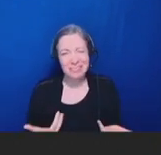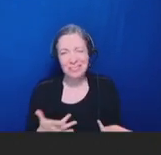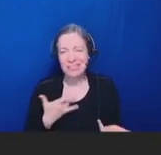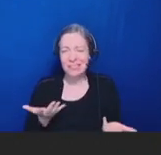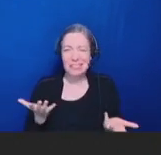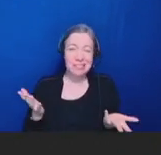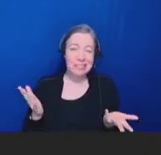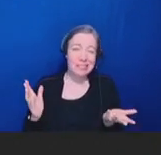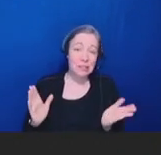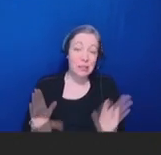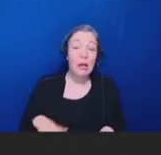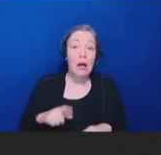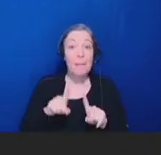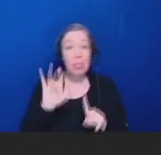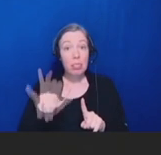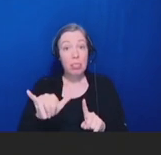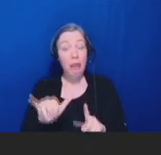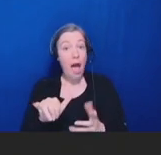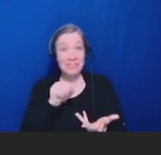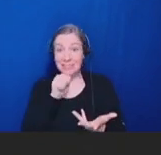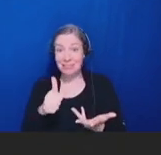to kind of our vaccine uptake in the community as a whole.